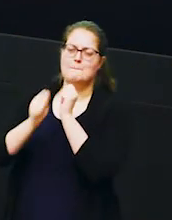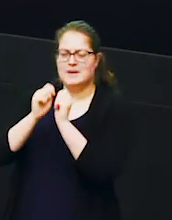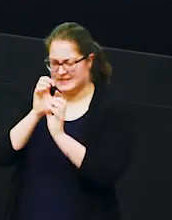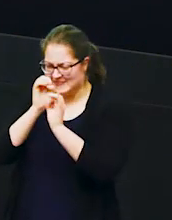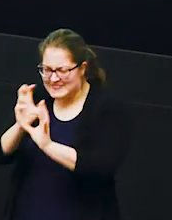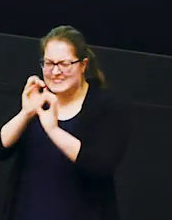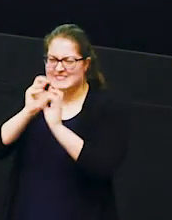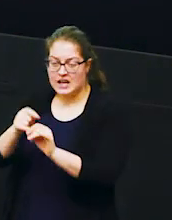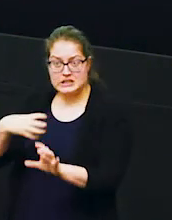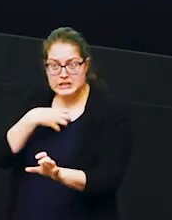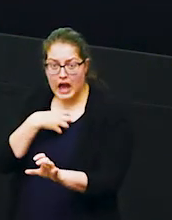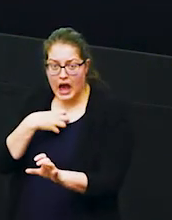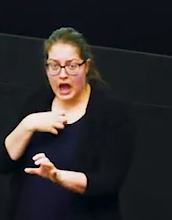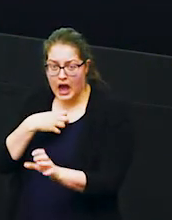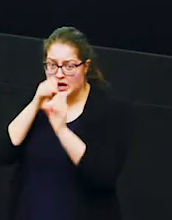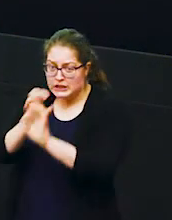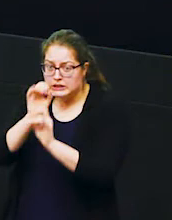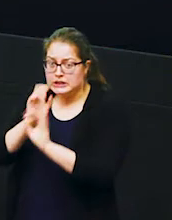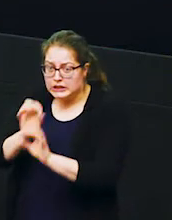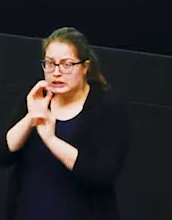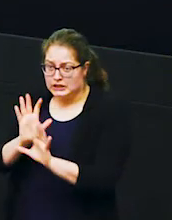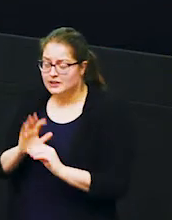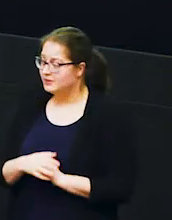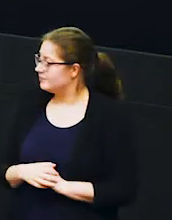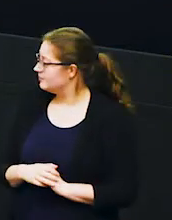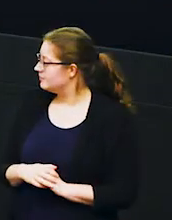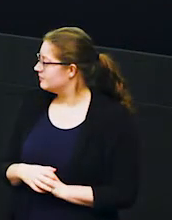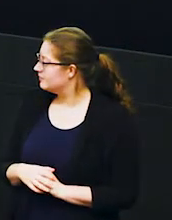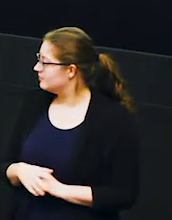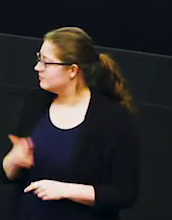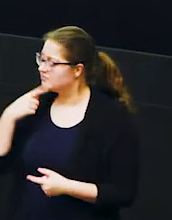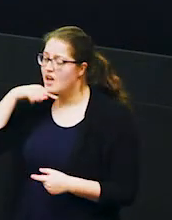that's a fear they're scared of something that trumpeting and they've got their heads held very